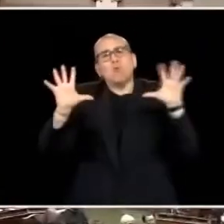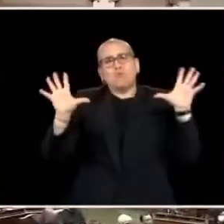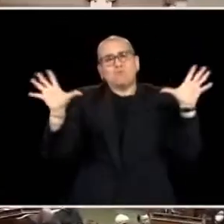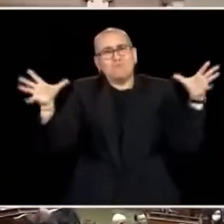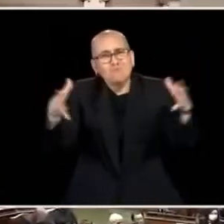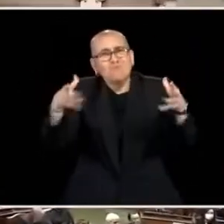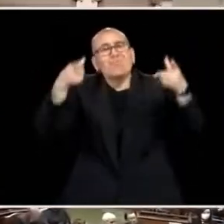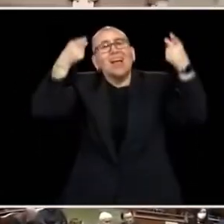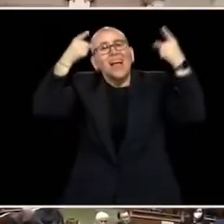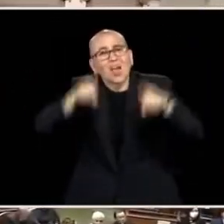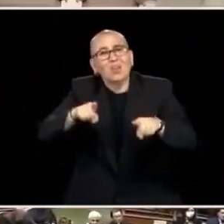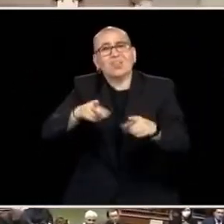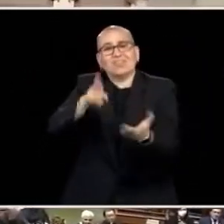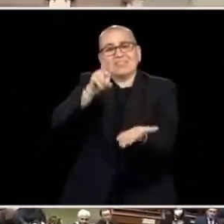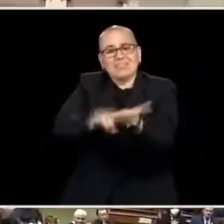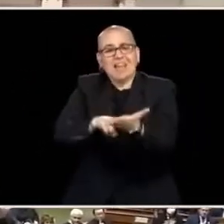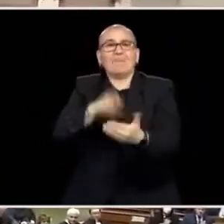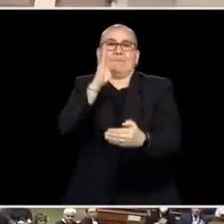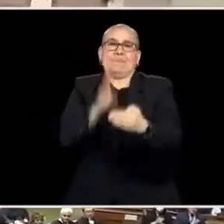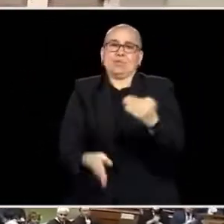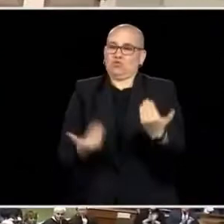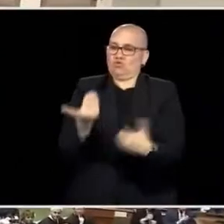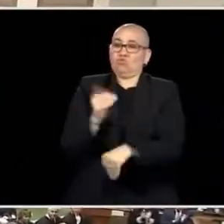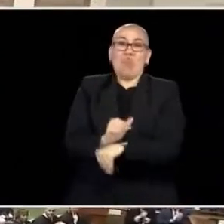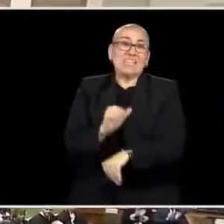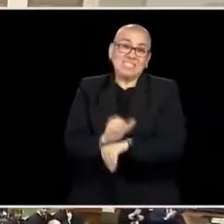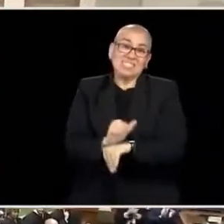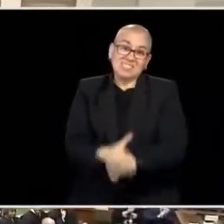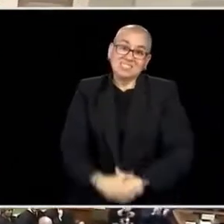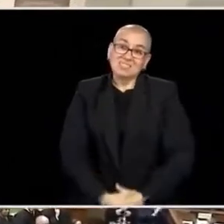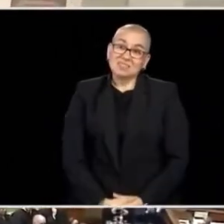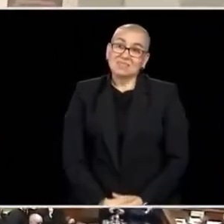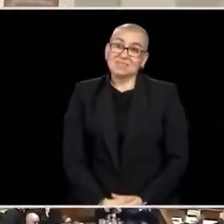FINISH IT NOW.